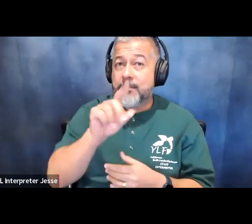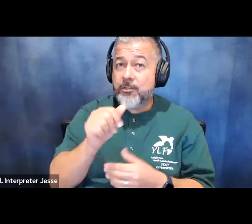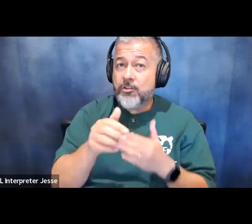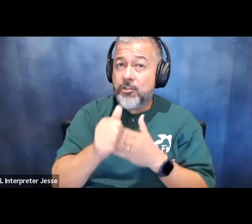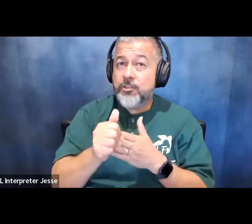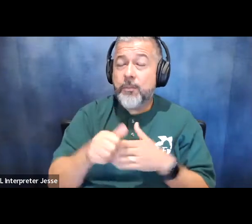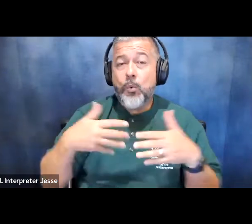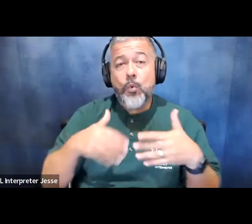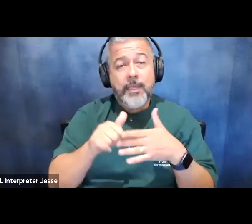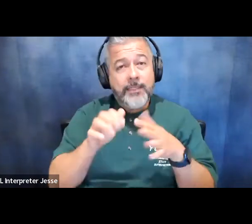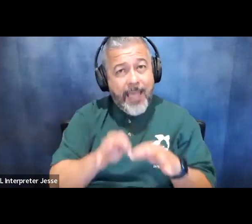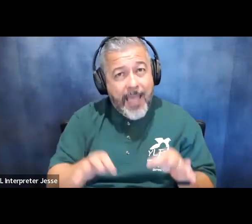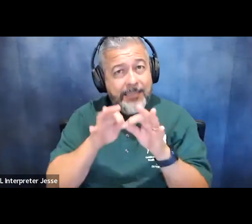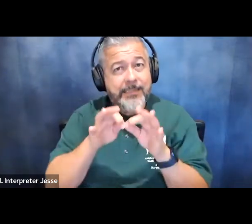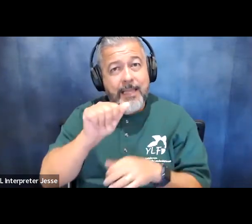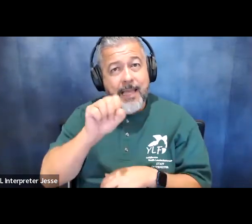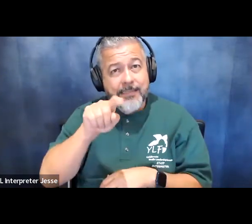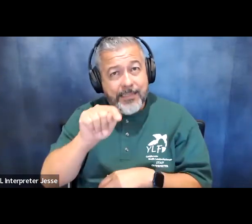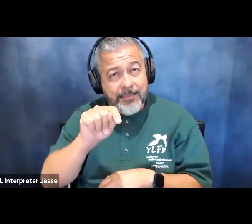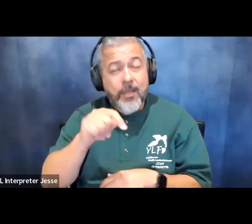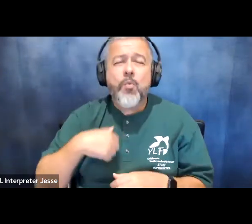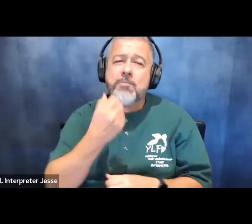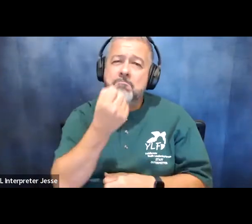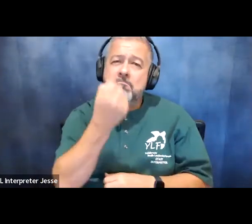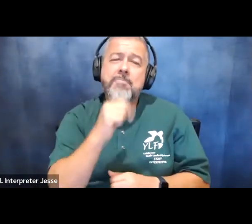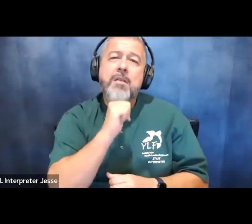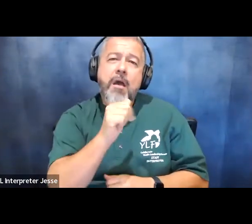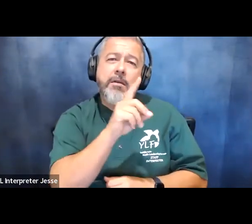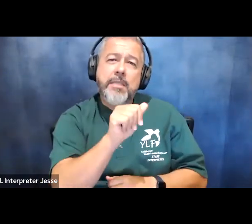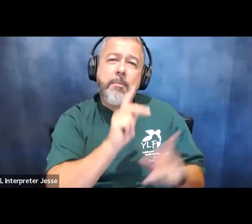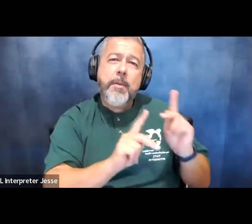let's be real we understand non-disabled people way better than they understand us